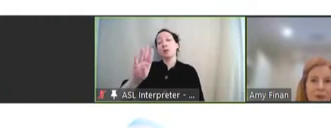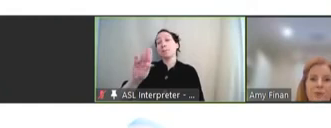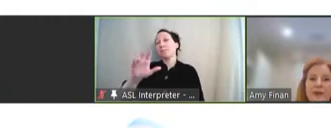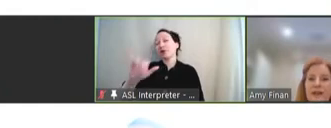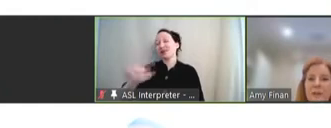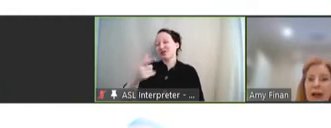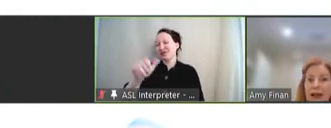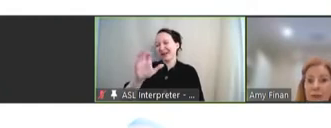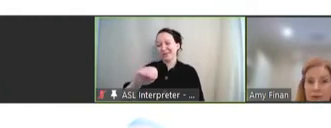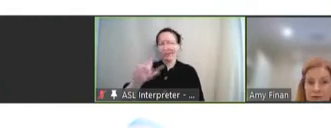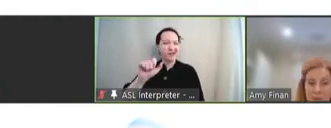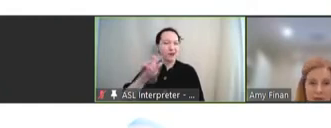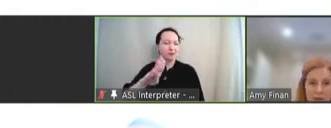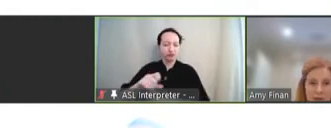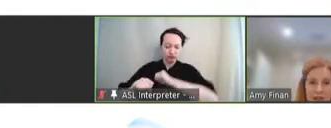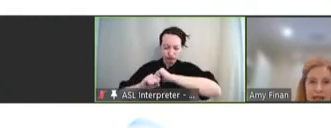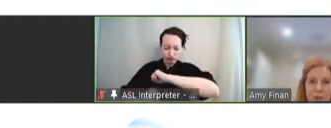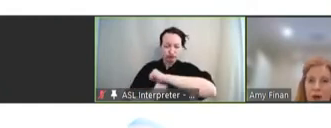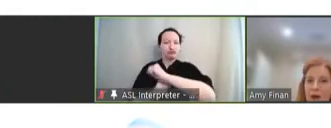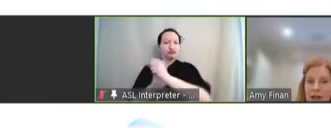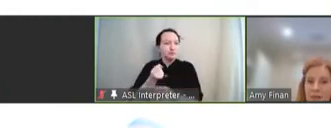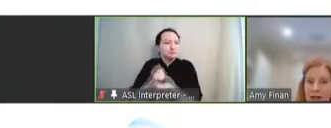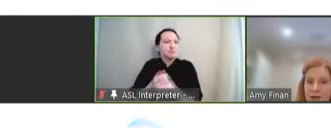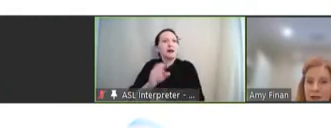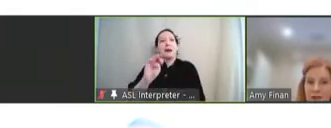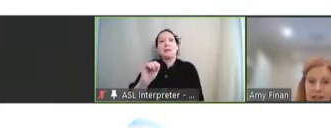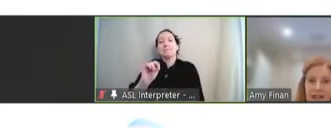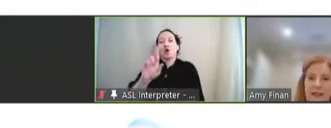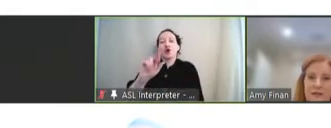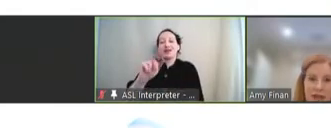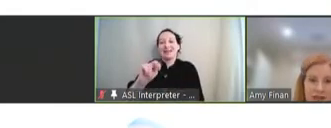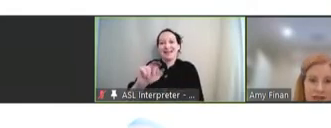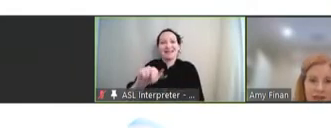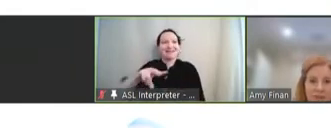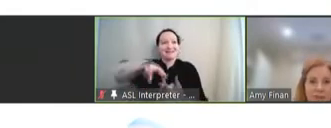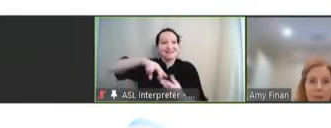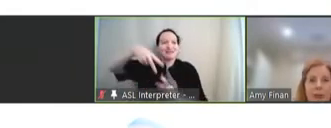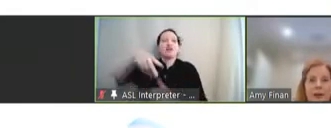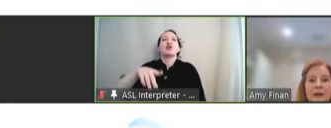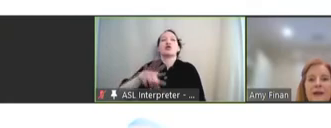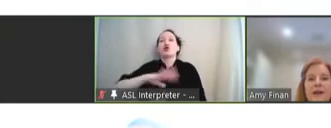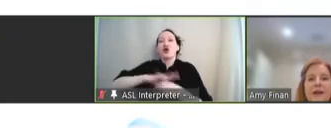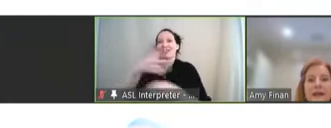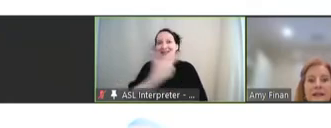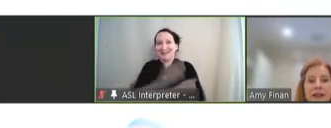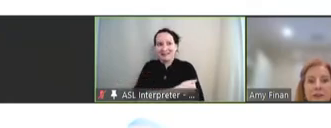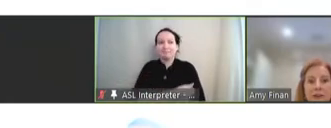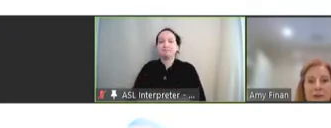which provided the backbone for Moderna's mRNA-based COVID-19 vaccine. Next slide, please.